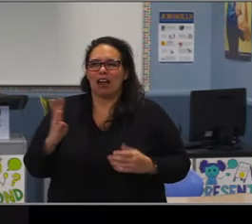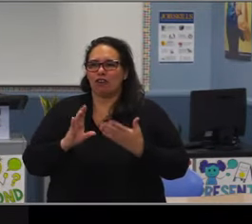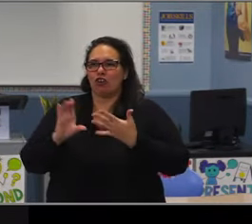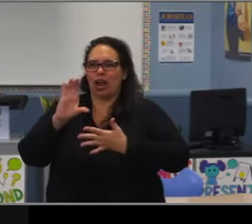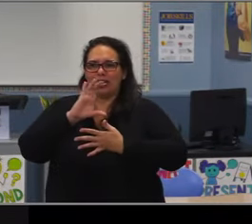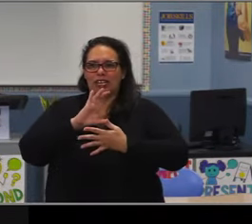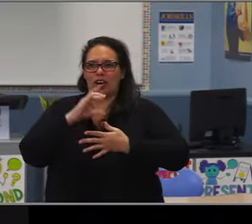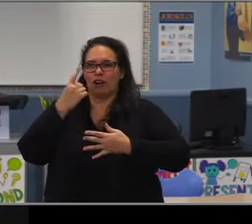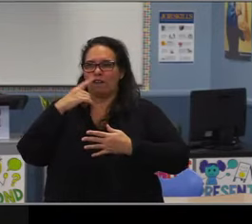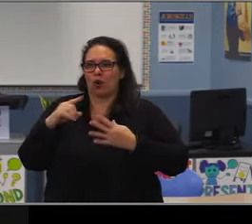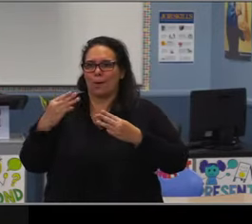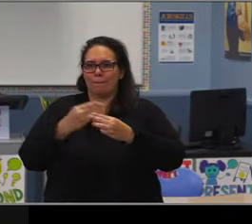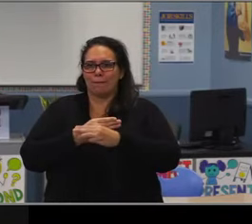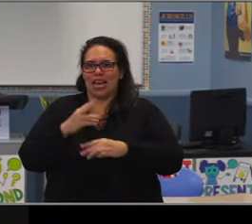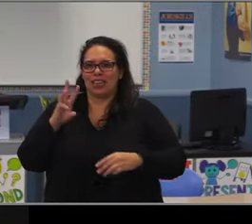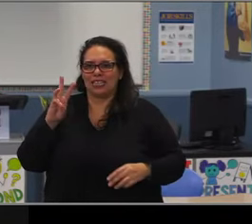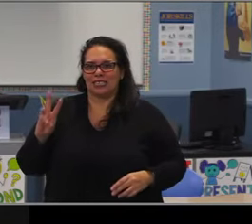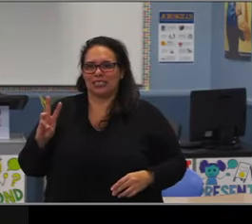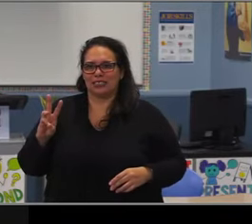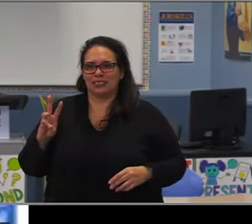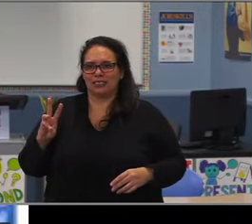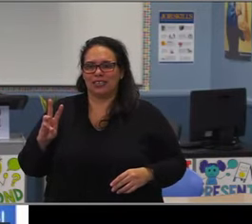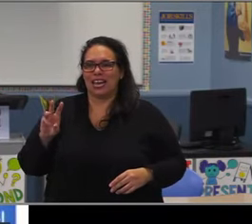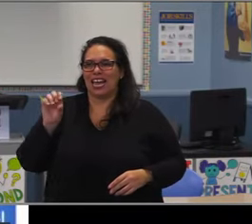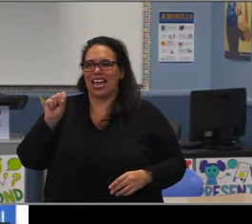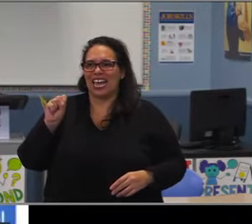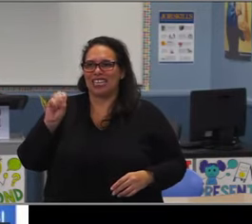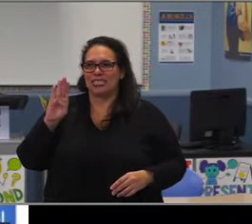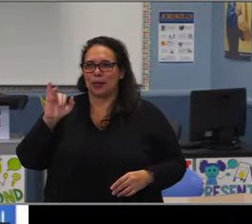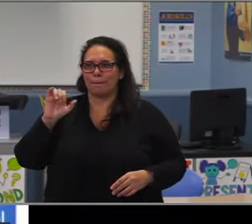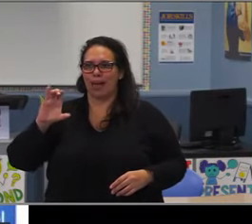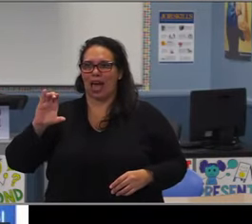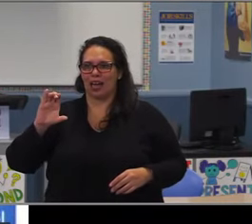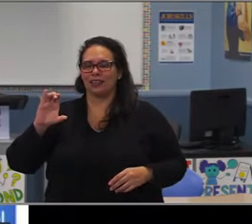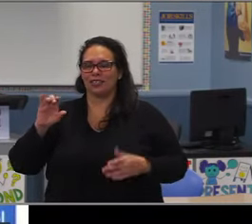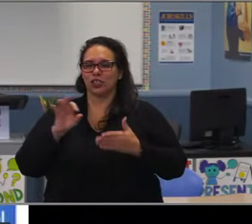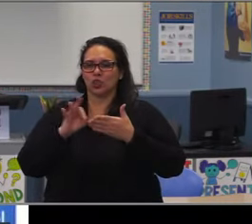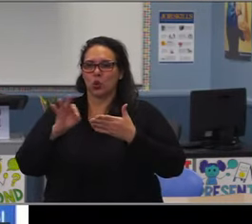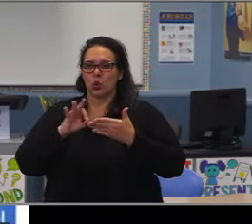The other high school readiness indicators that you're looking at. And yet that percentage of students